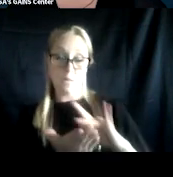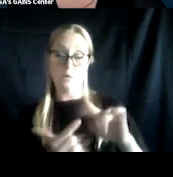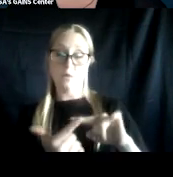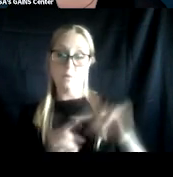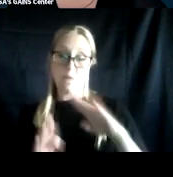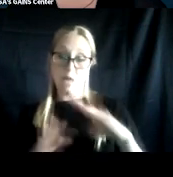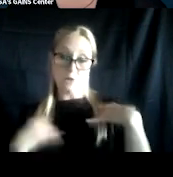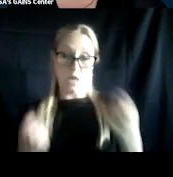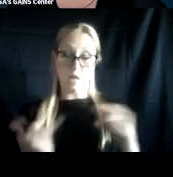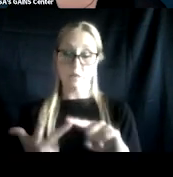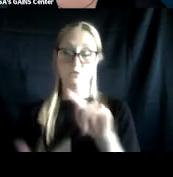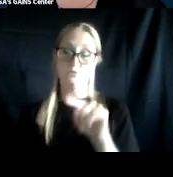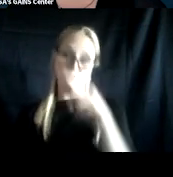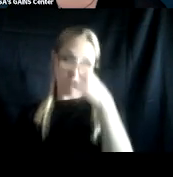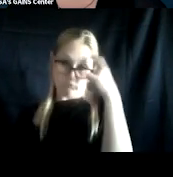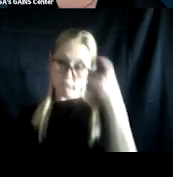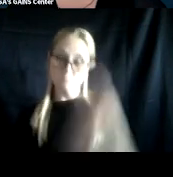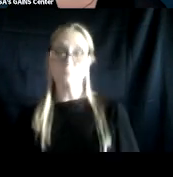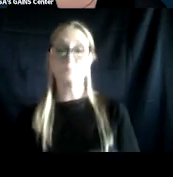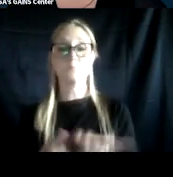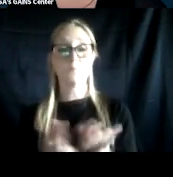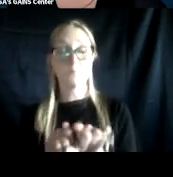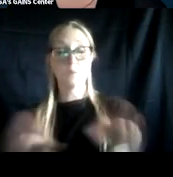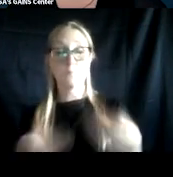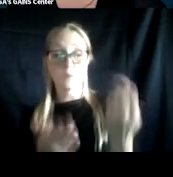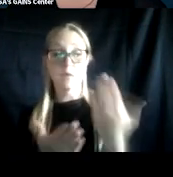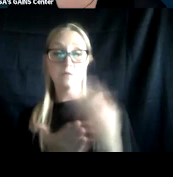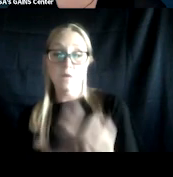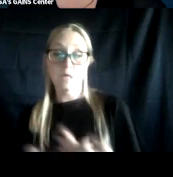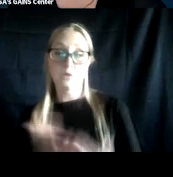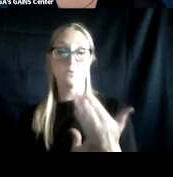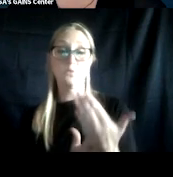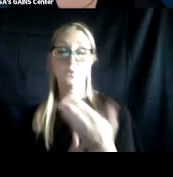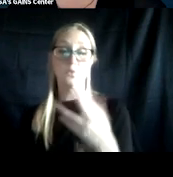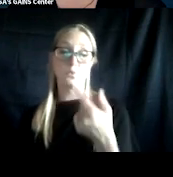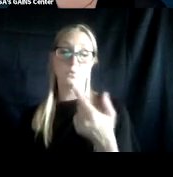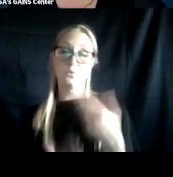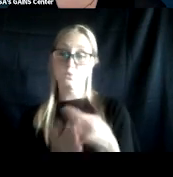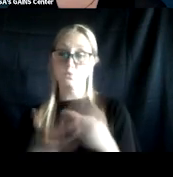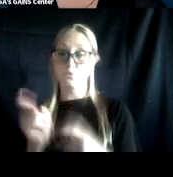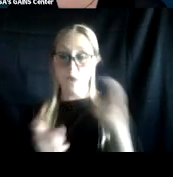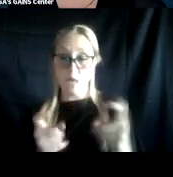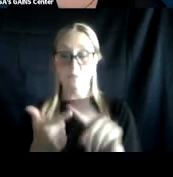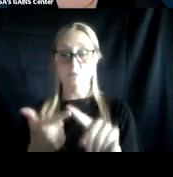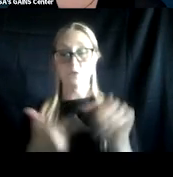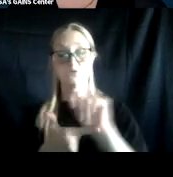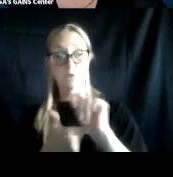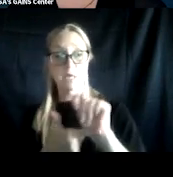SAMHSA is supportive of Veterans Treatment Court and provides funding for them through grants and with training and technical assistance to the field